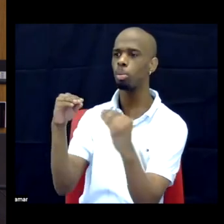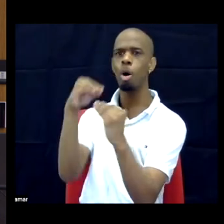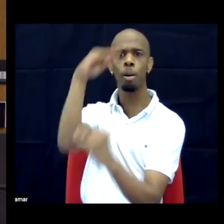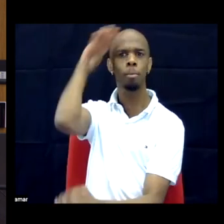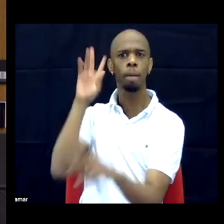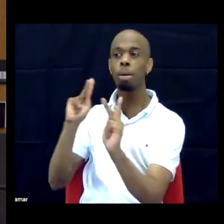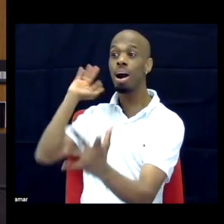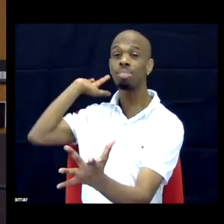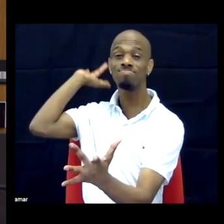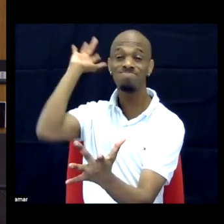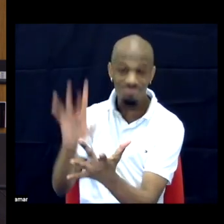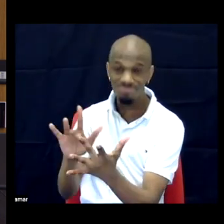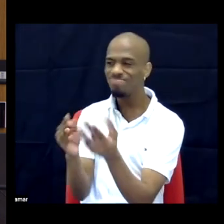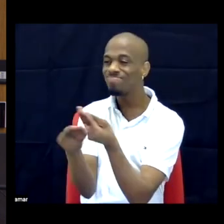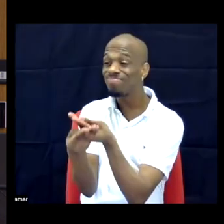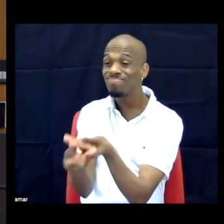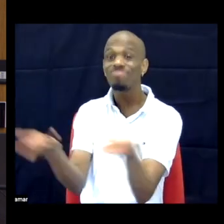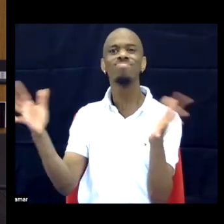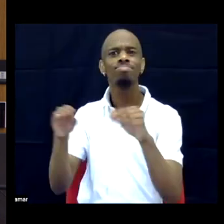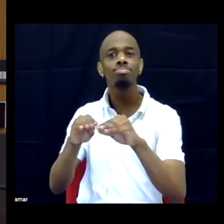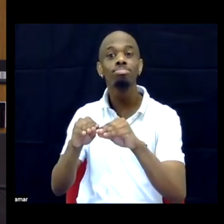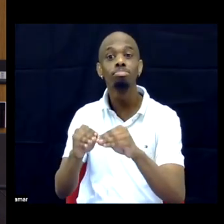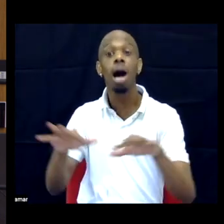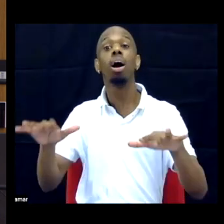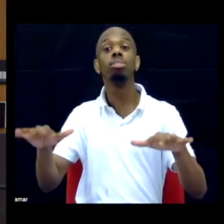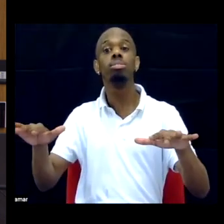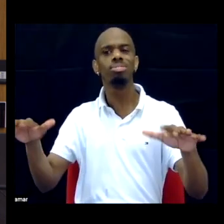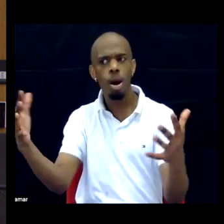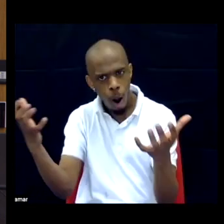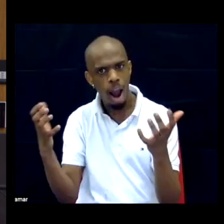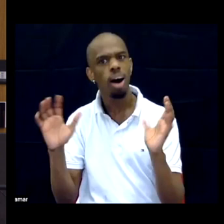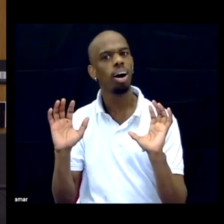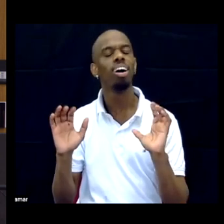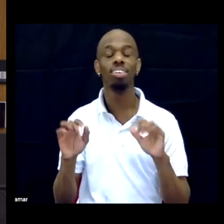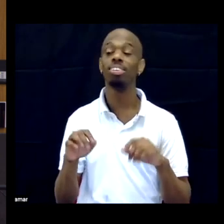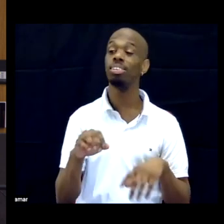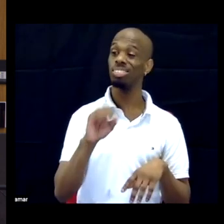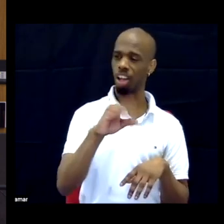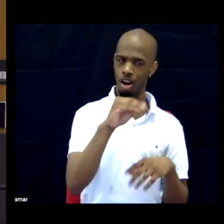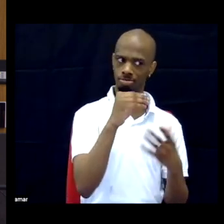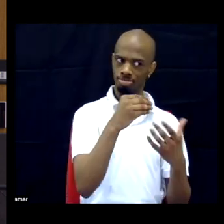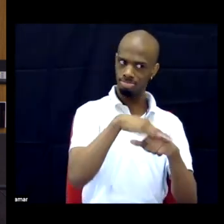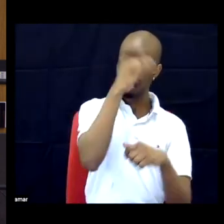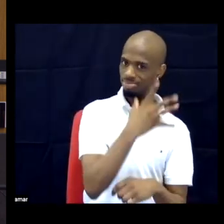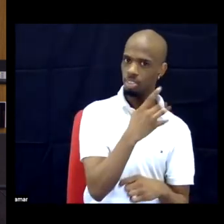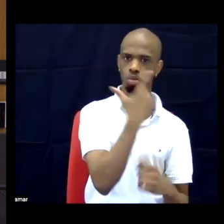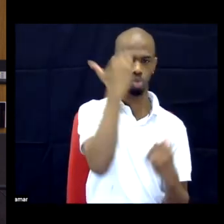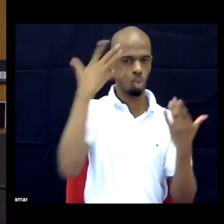So in terms of reaching people, I have a note here, you have a lot of Twitter followers. DR.